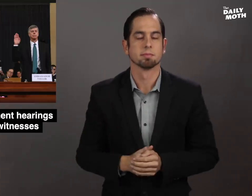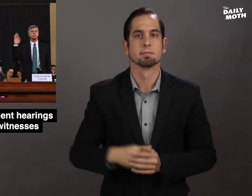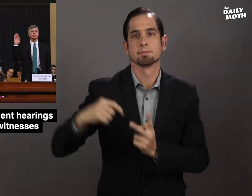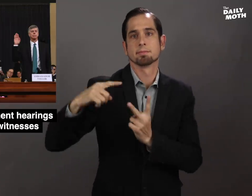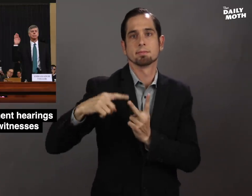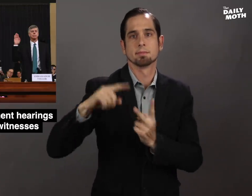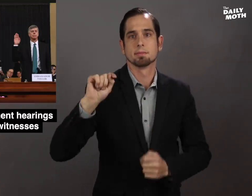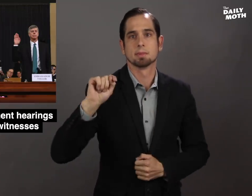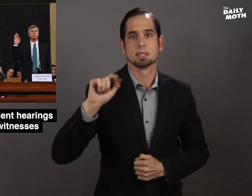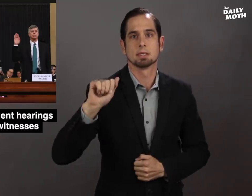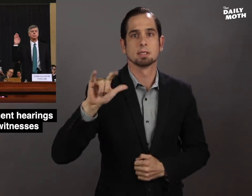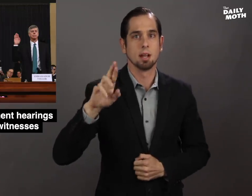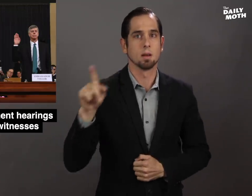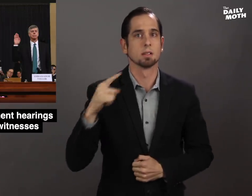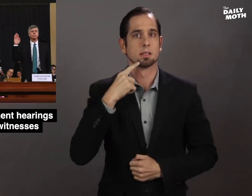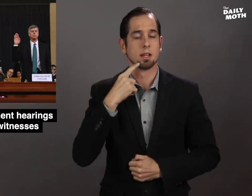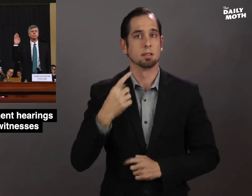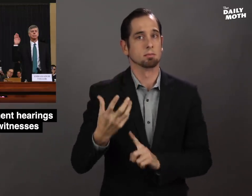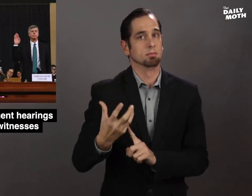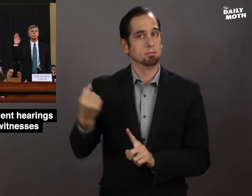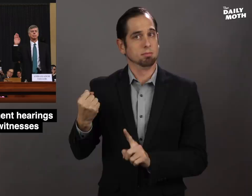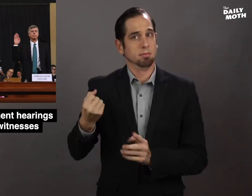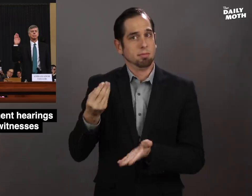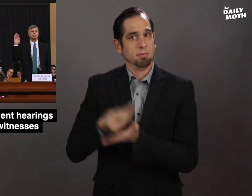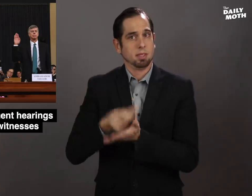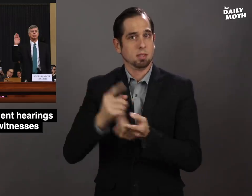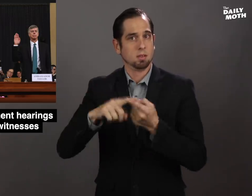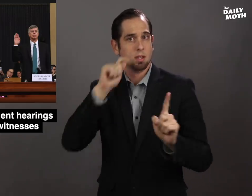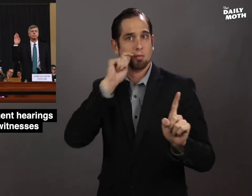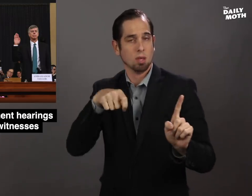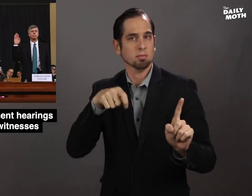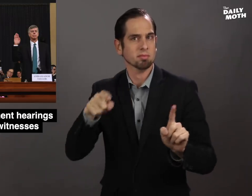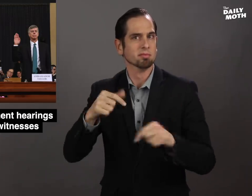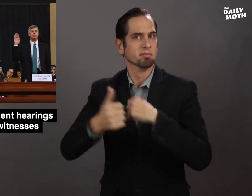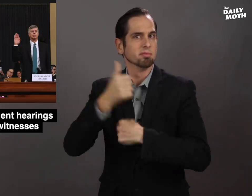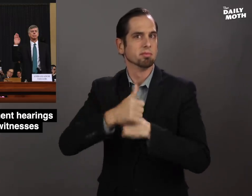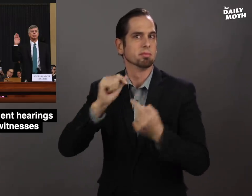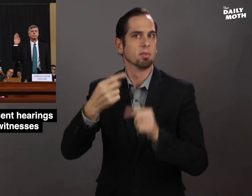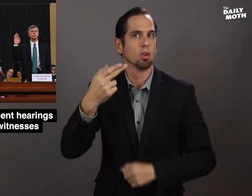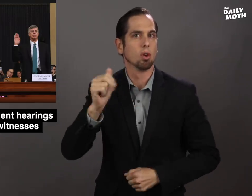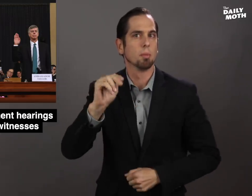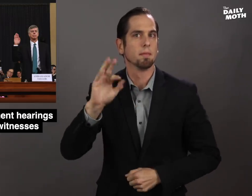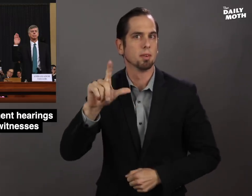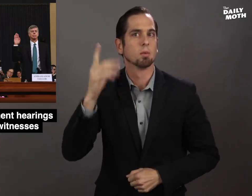Taylor said withholding aid to Ukraine was harmful